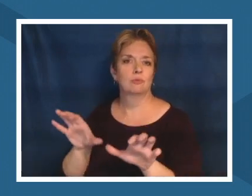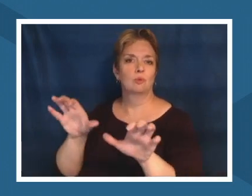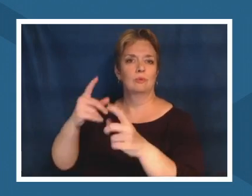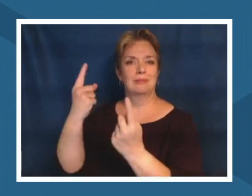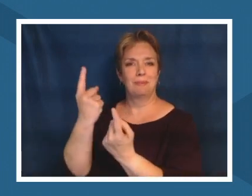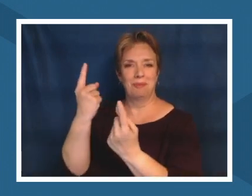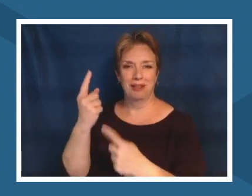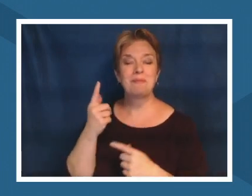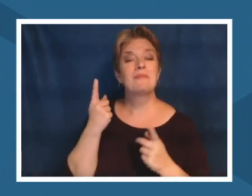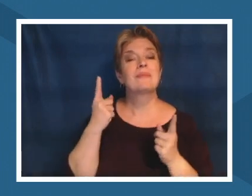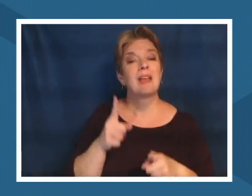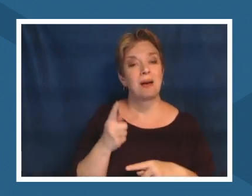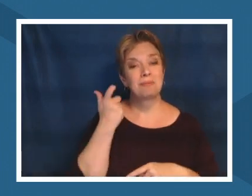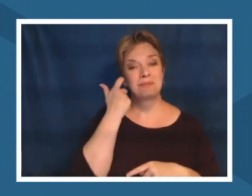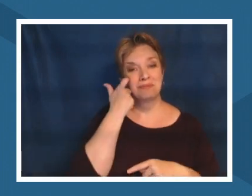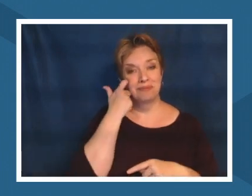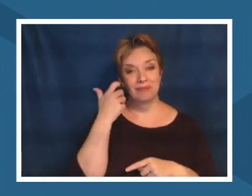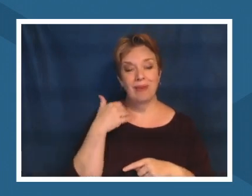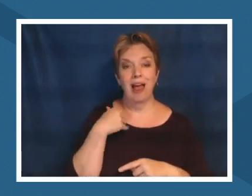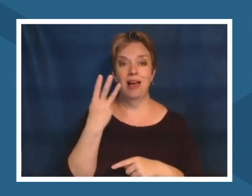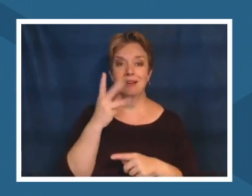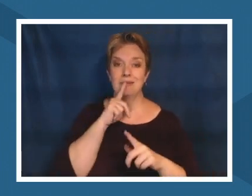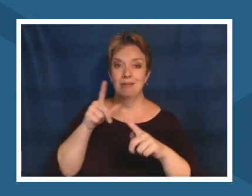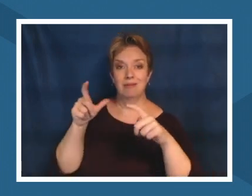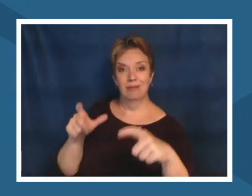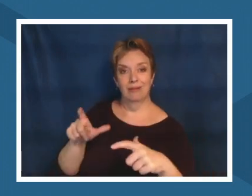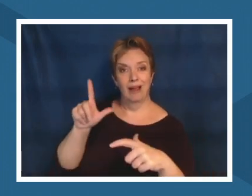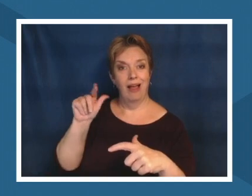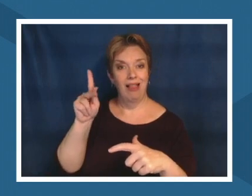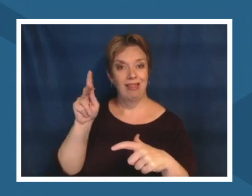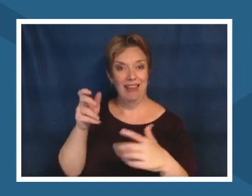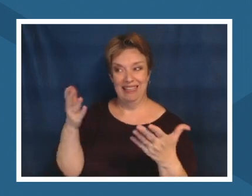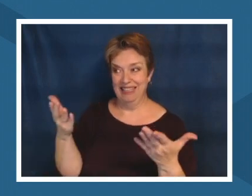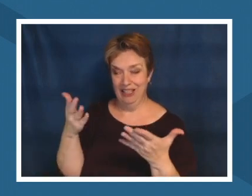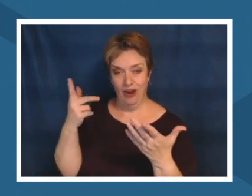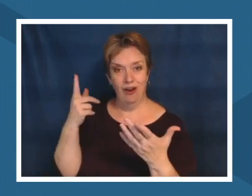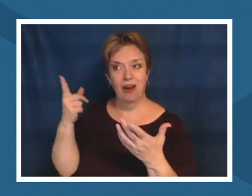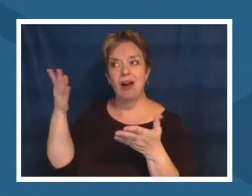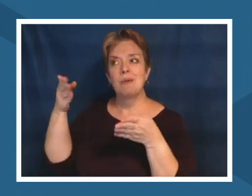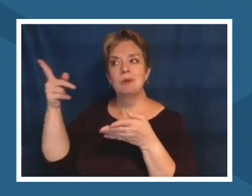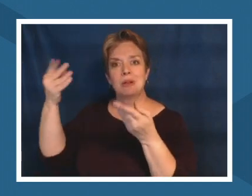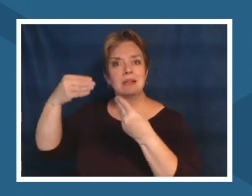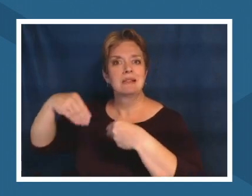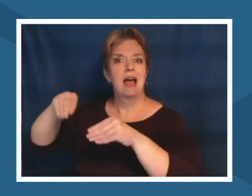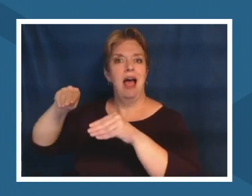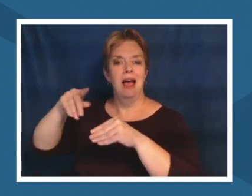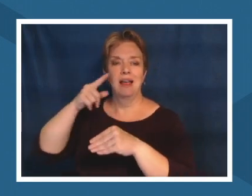lake that was up for sale and they were able to help support the purchase of